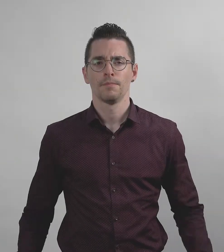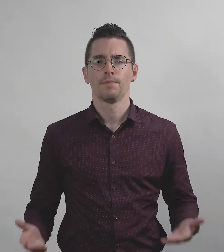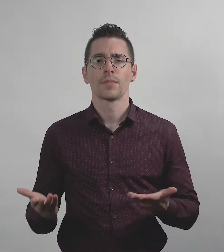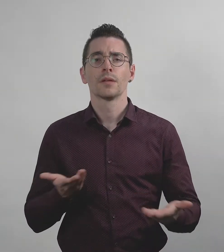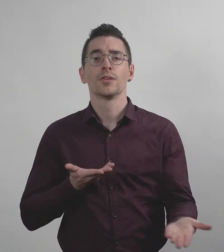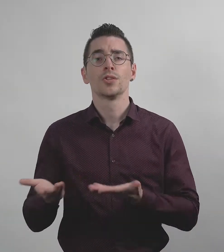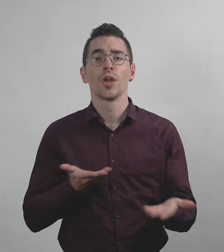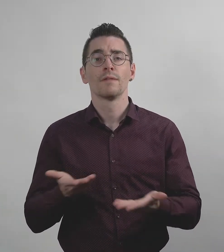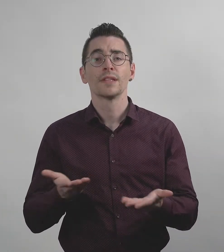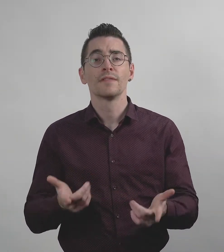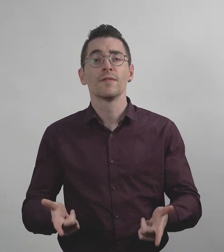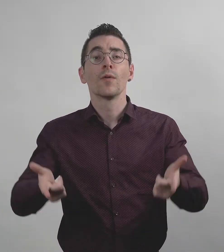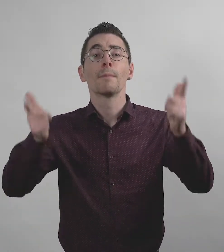Employer Services